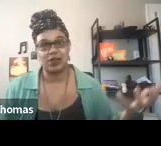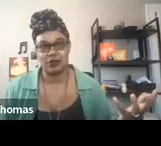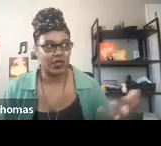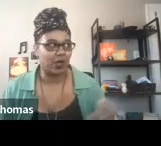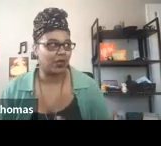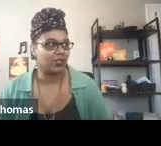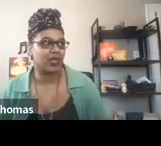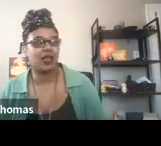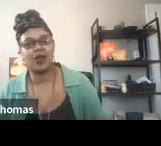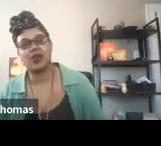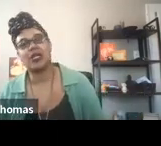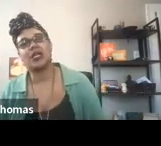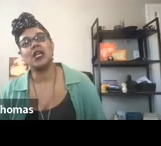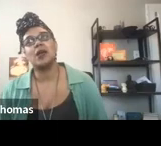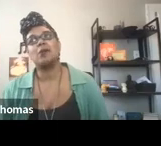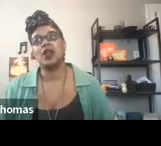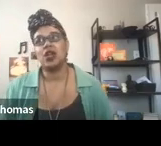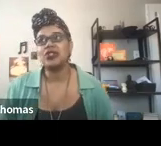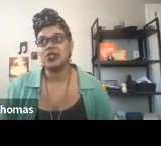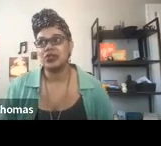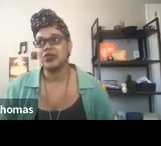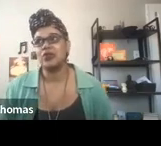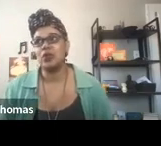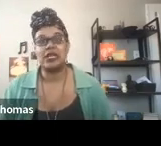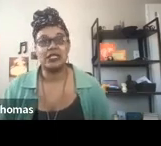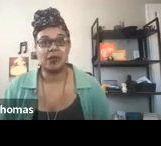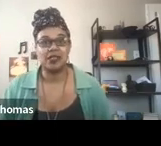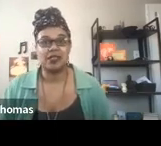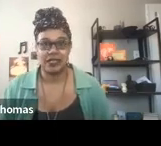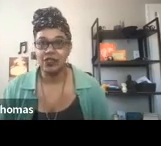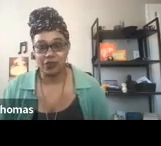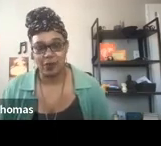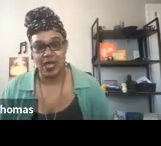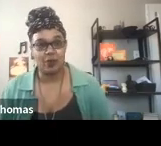That's part of what Imani was sharing about earlier. But also, we need spaces to heal from that.